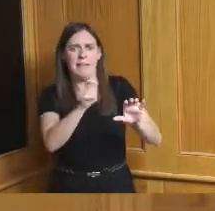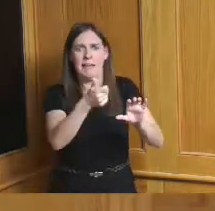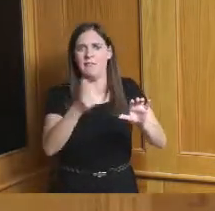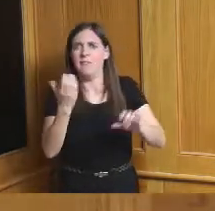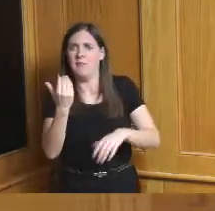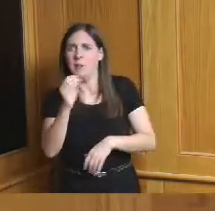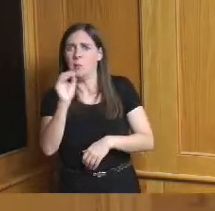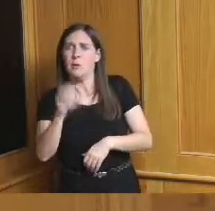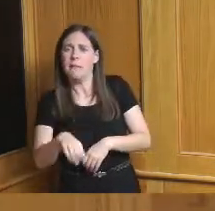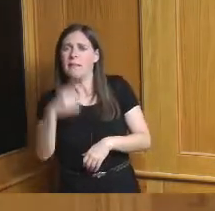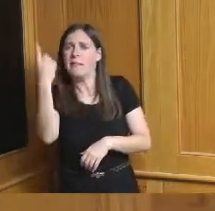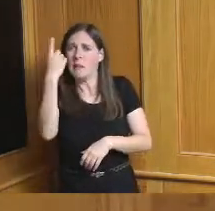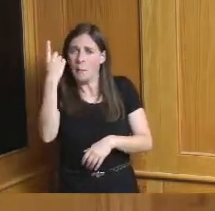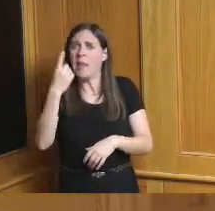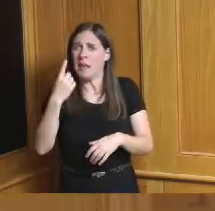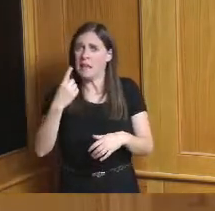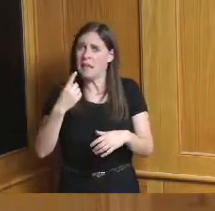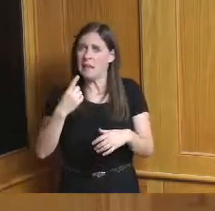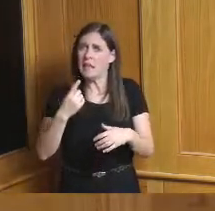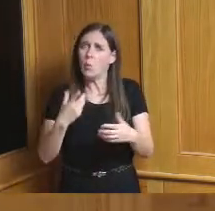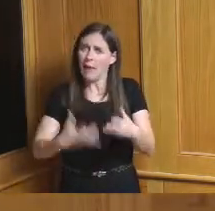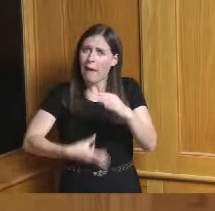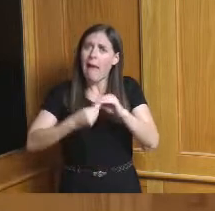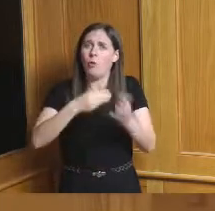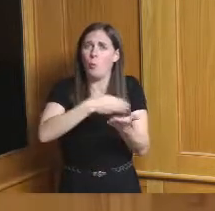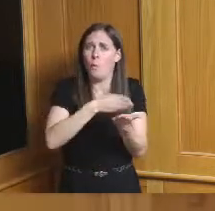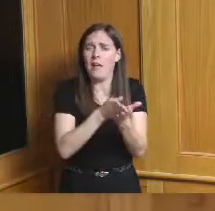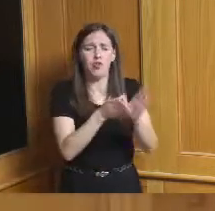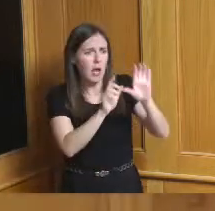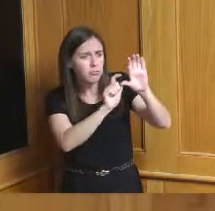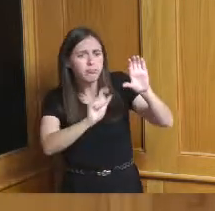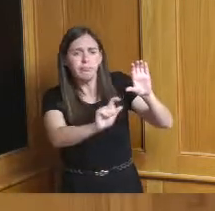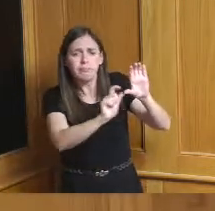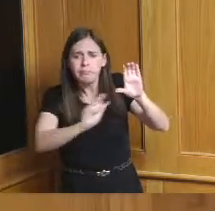on a on a project we put a little bit in here we put a little bit in there we we need something we